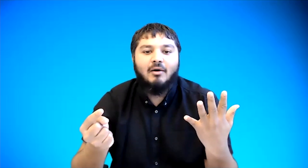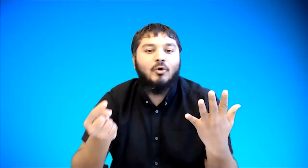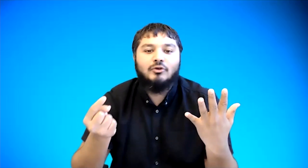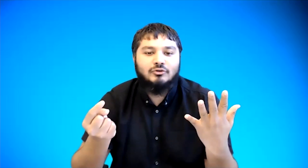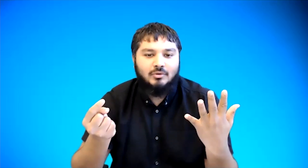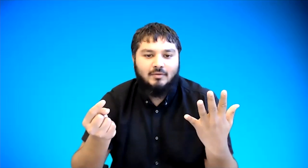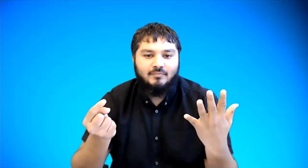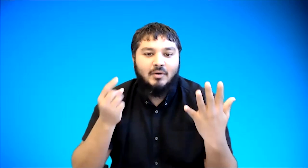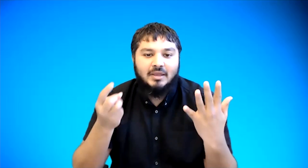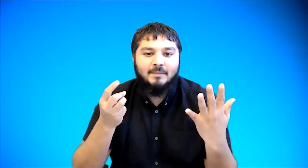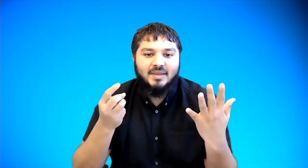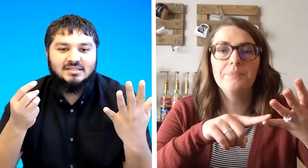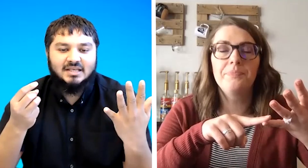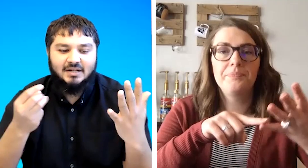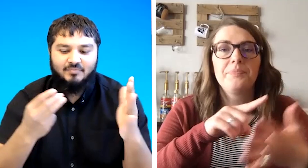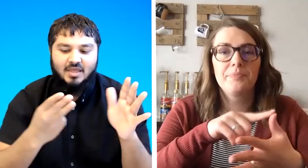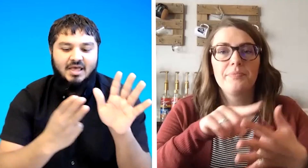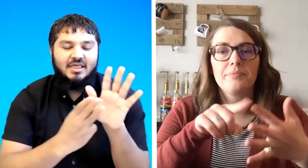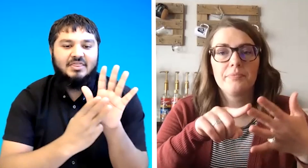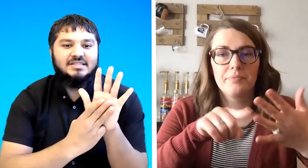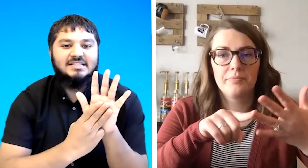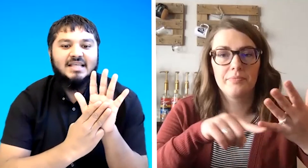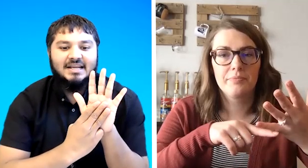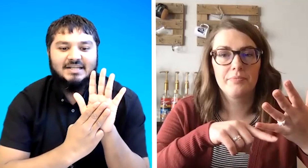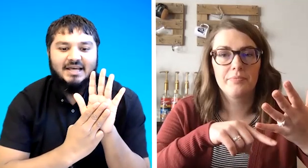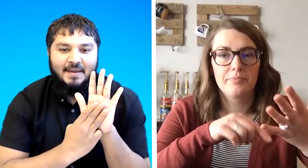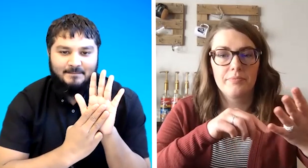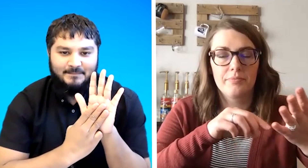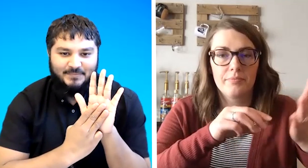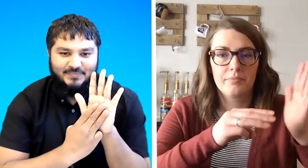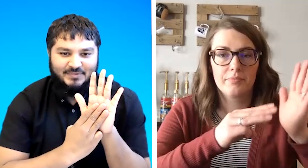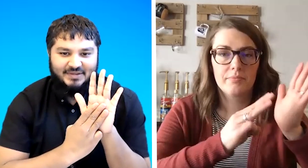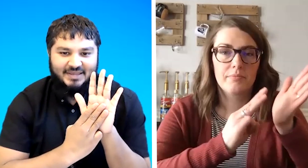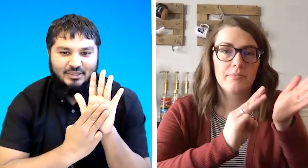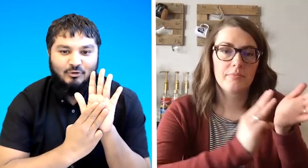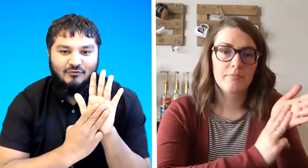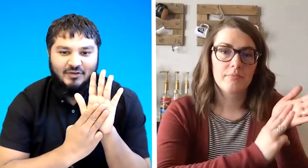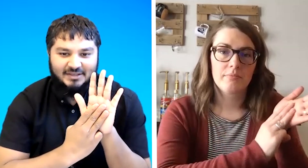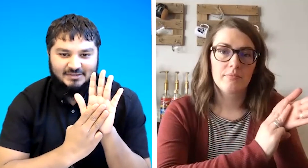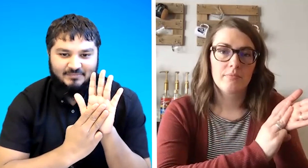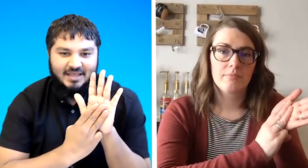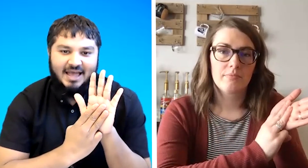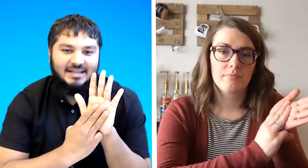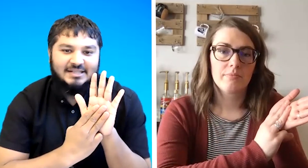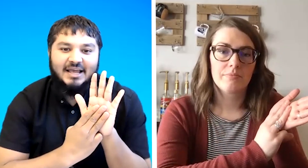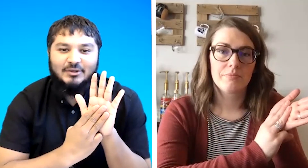what you're doing now in bsn this is the letter m okay three fingers and it's like you're saying